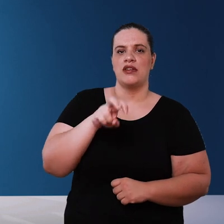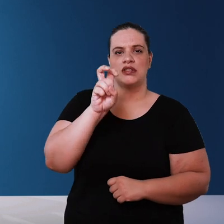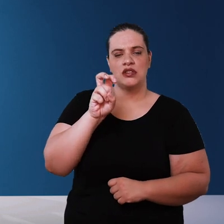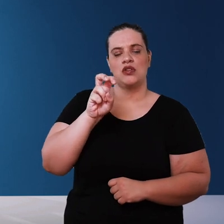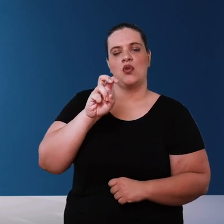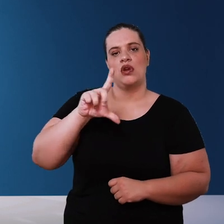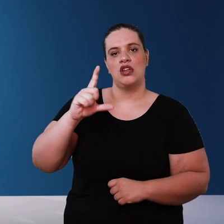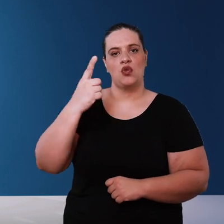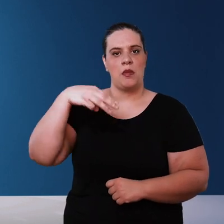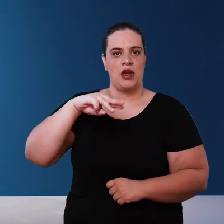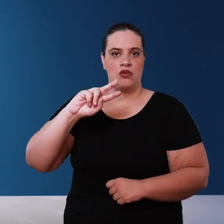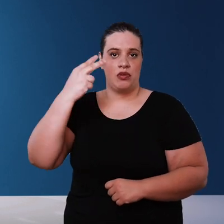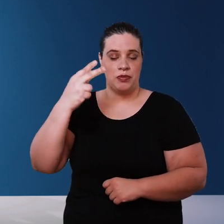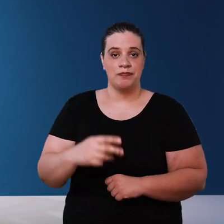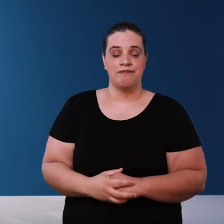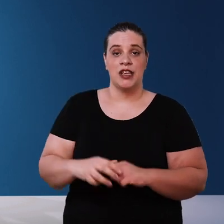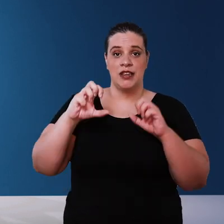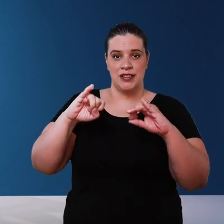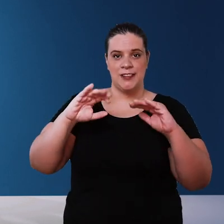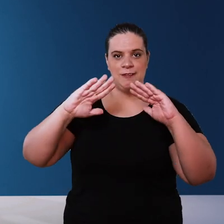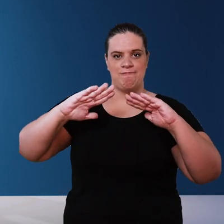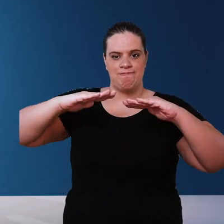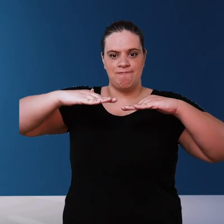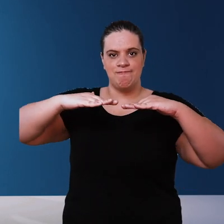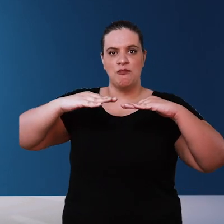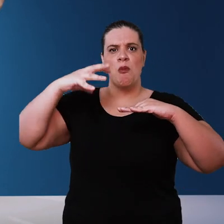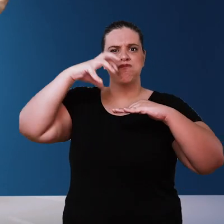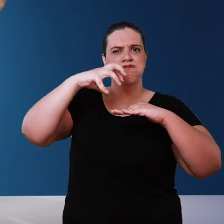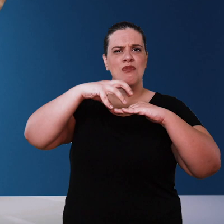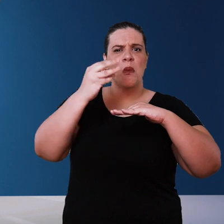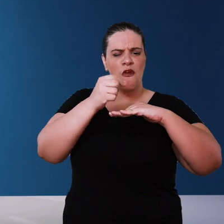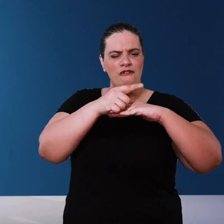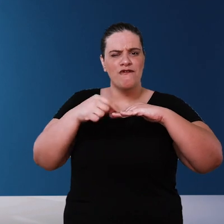flatter roof or one that accumulates a lot of leaves